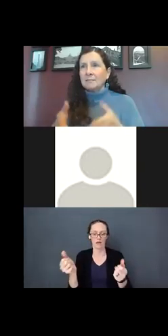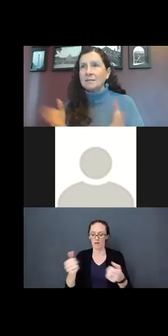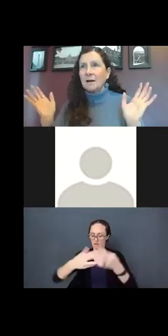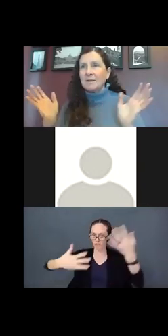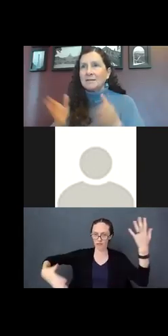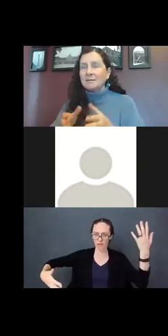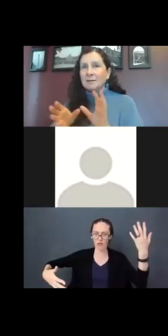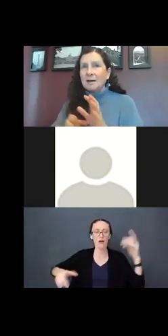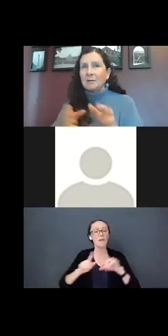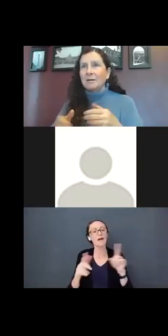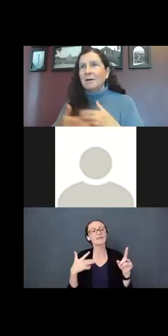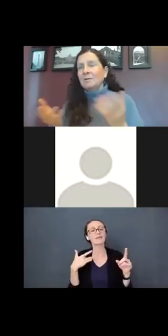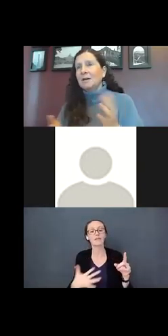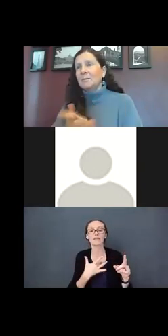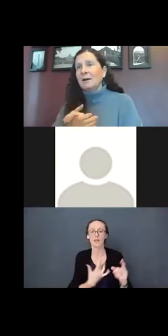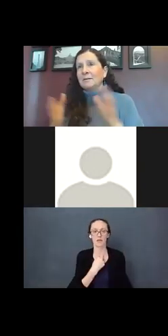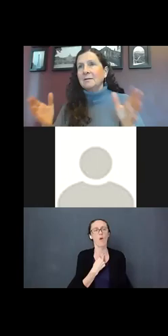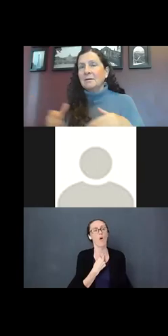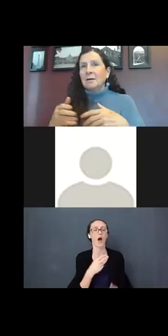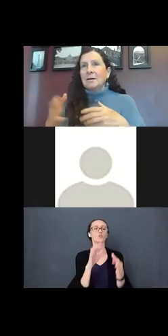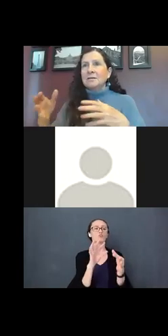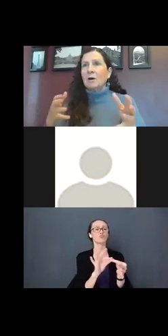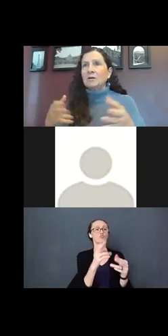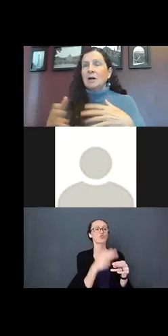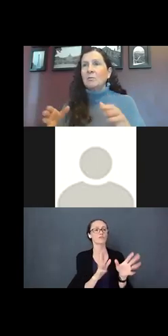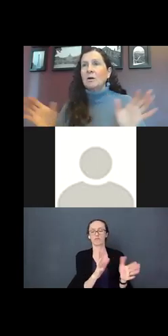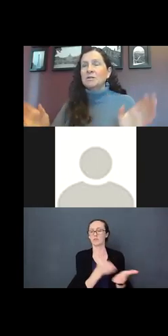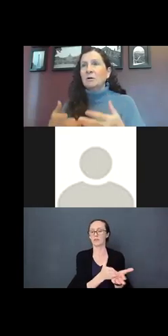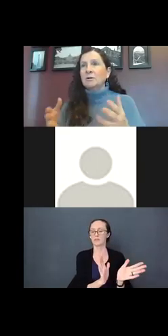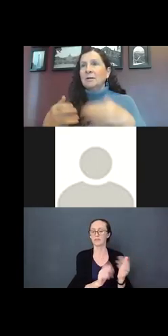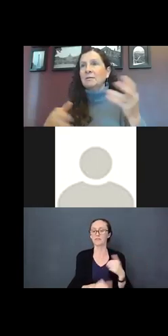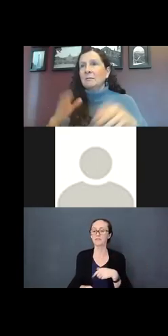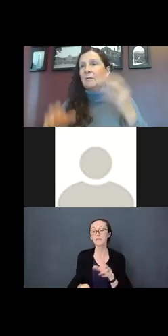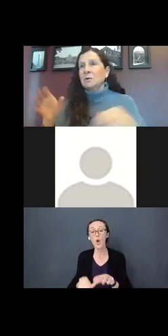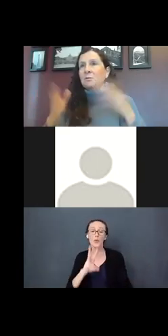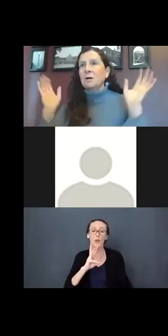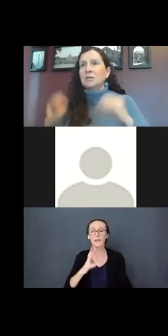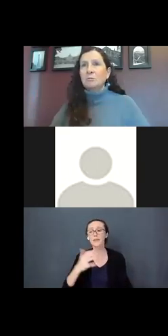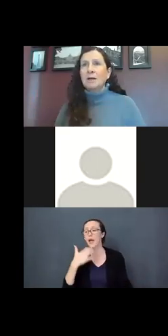we stop. Talk about the water is hot and cold and wash, wash and then we are done.